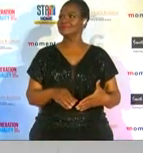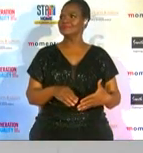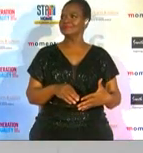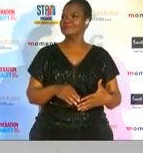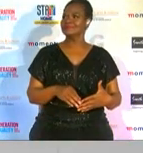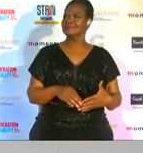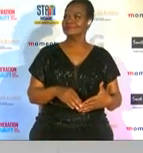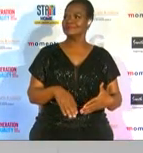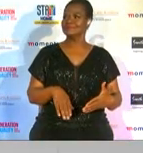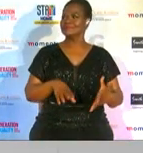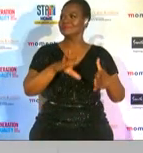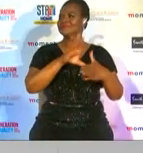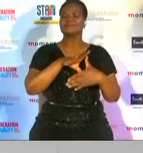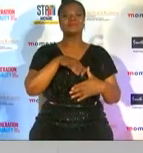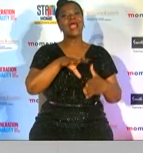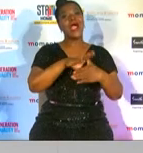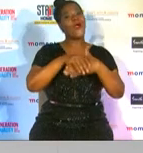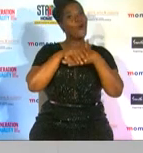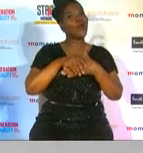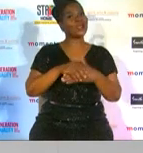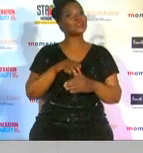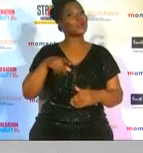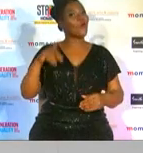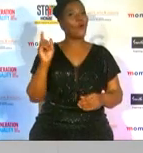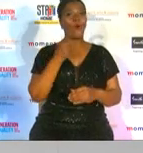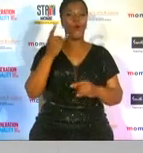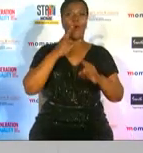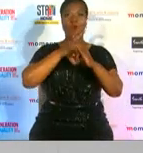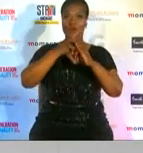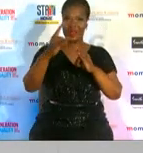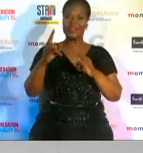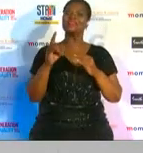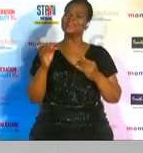let's give it up for the class of 2020 as we conclude the momentum g-spot